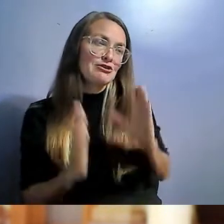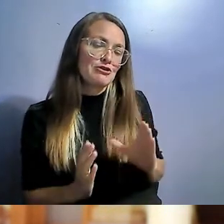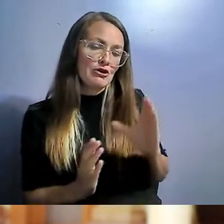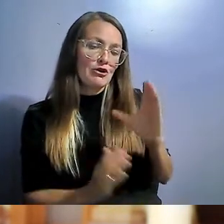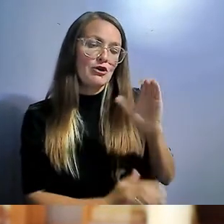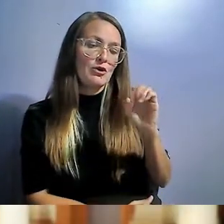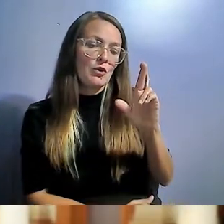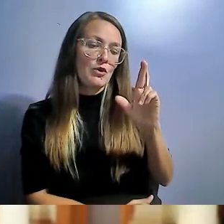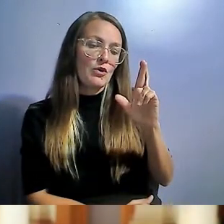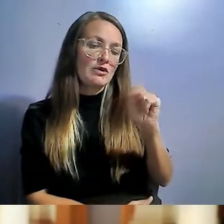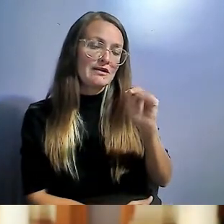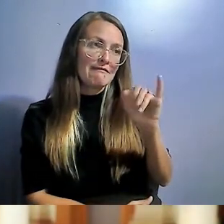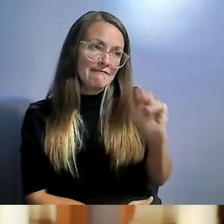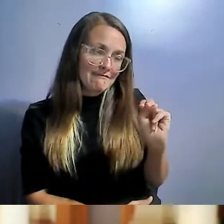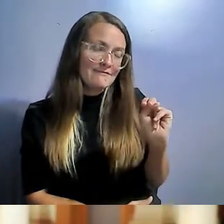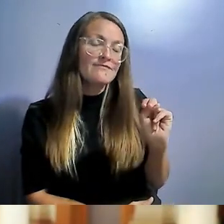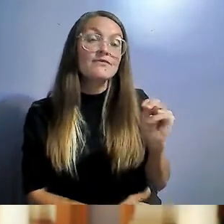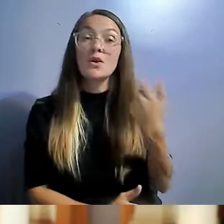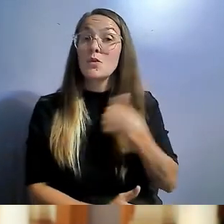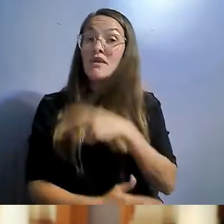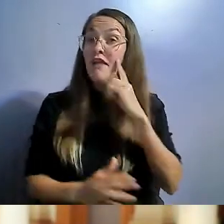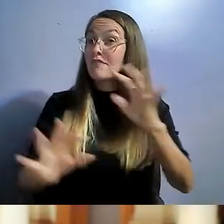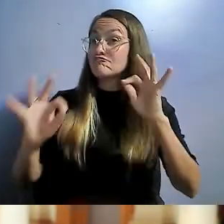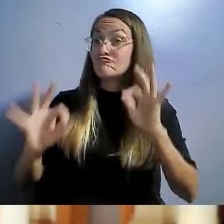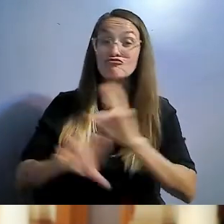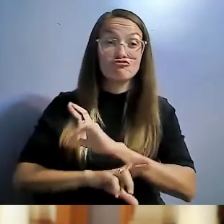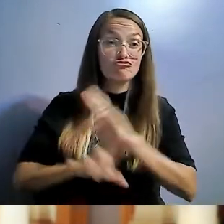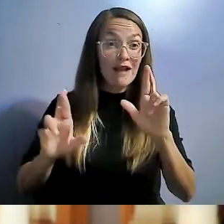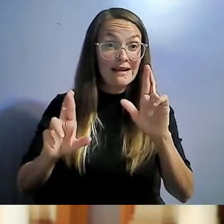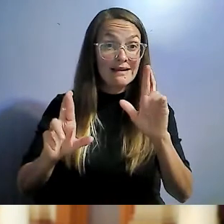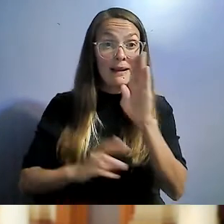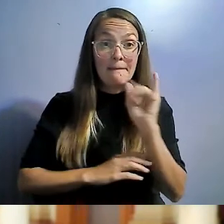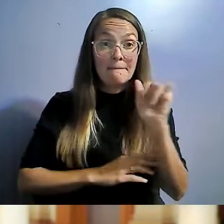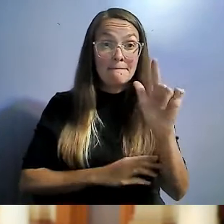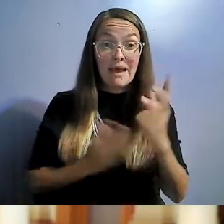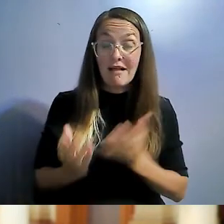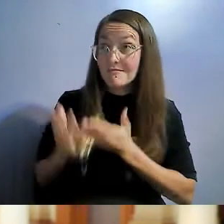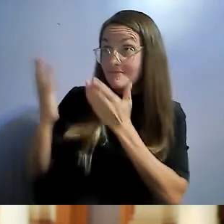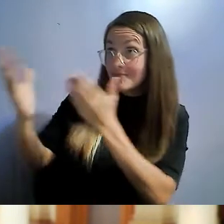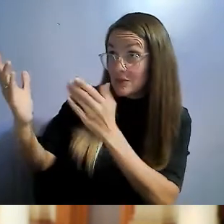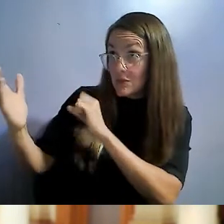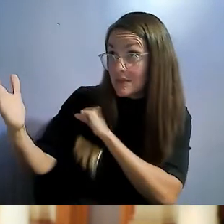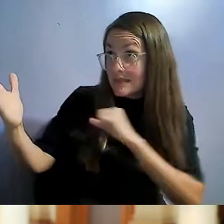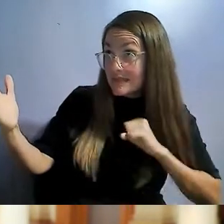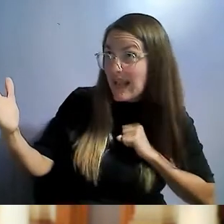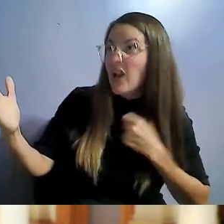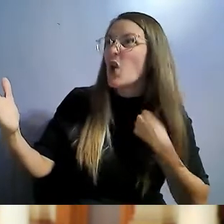But when the bill got to the Senate we learned that the wheelchair repair manufacturers were going to oppose it.